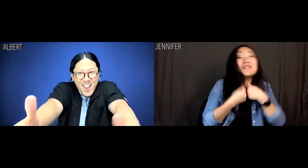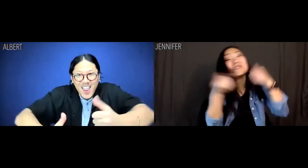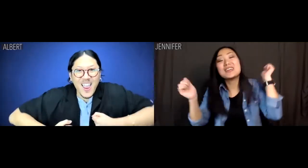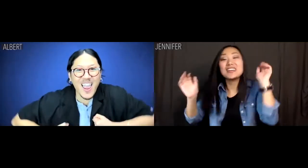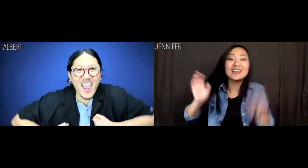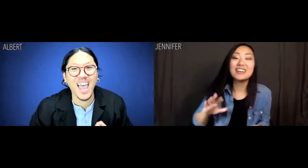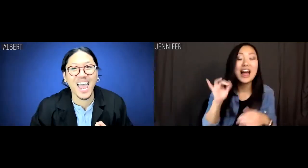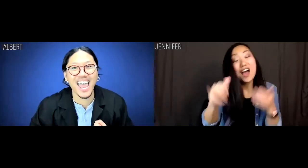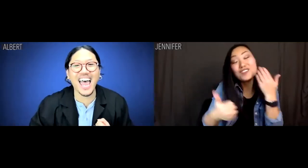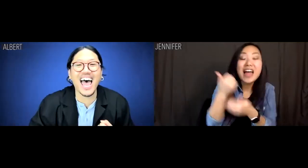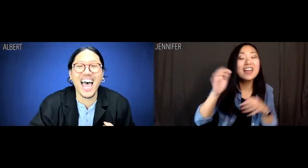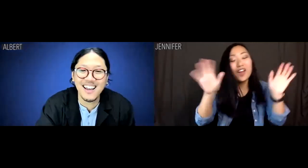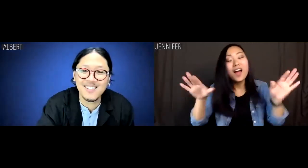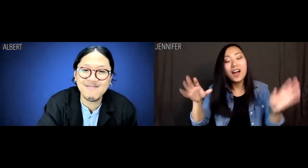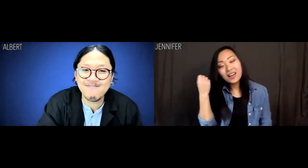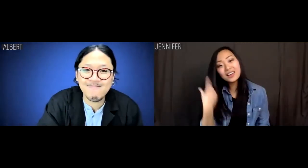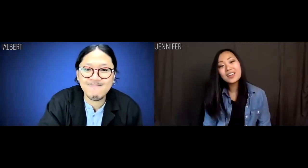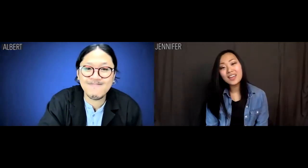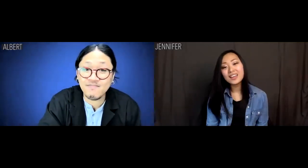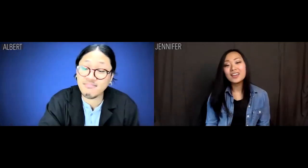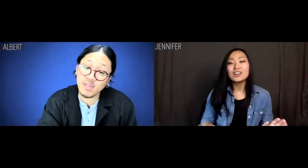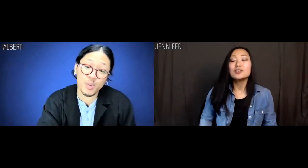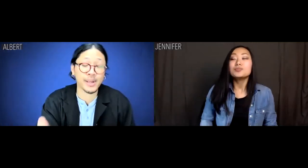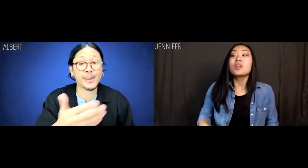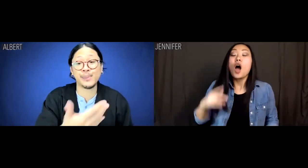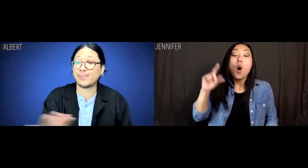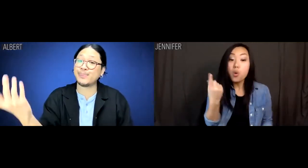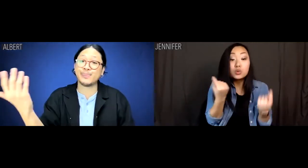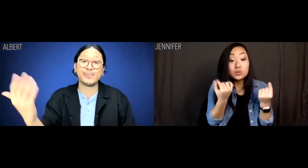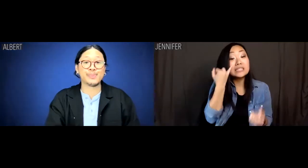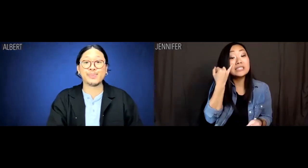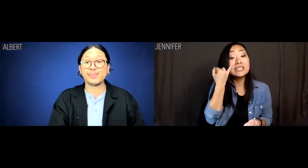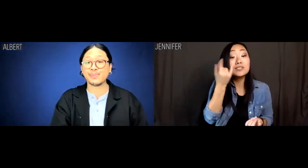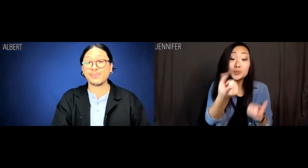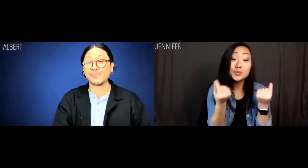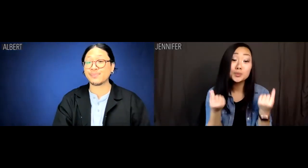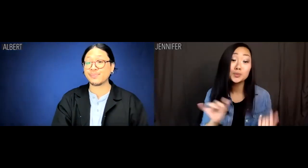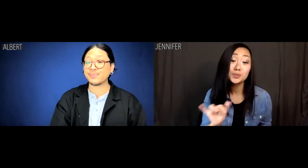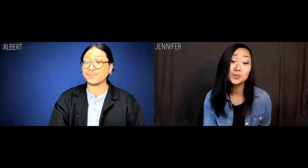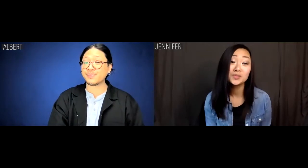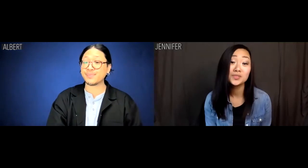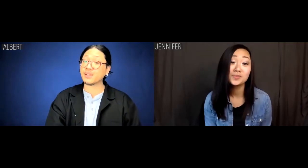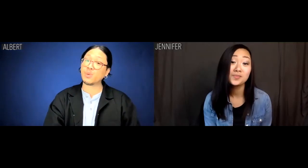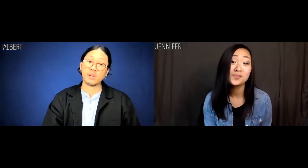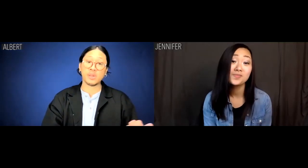Both: -- be revealed that threaten to -- Jennifer: Got it. I'll only do this if you do it too.